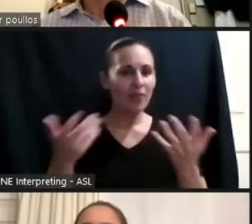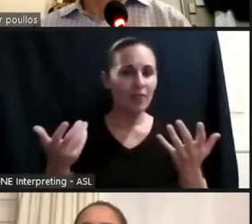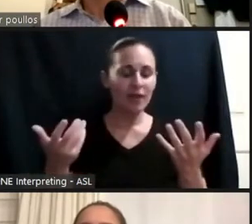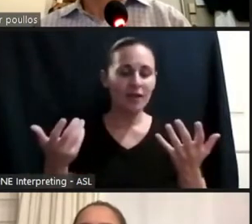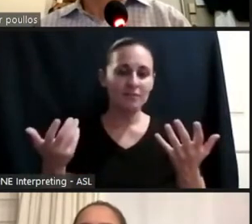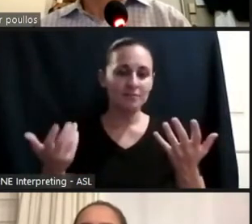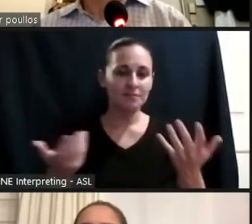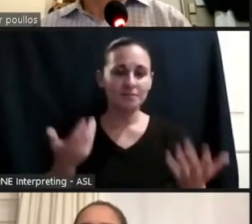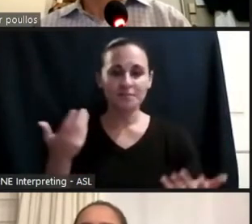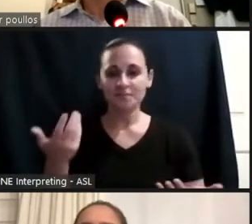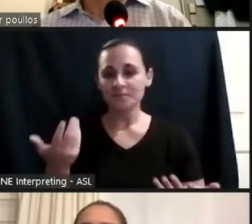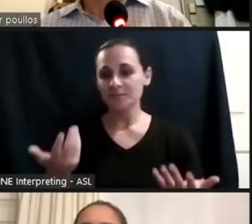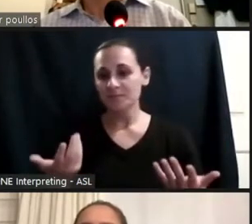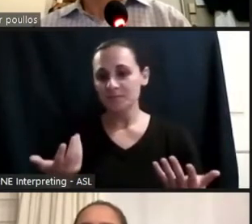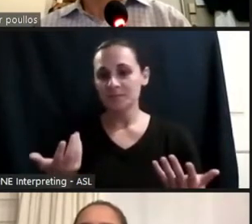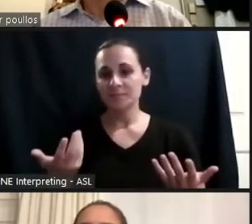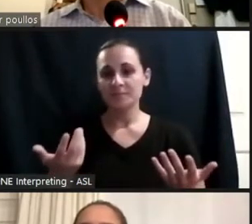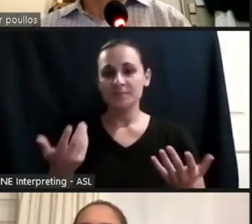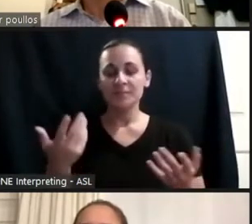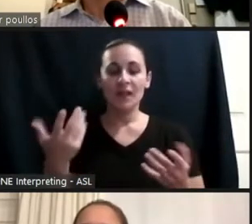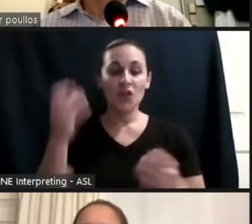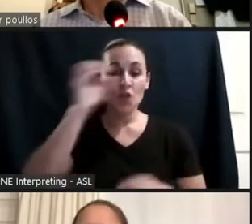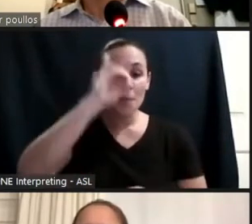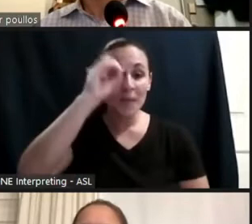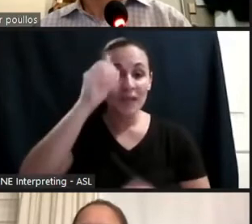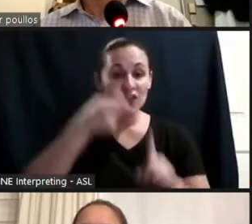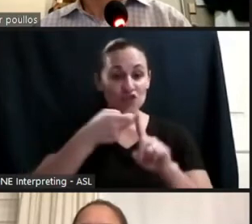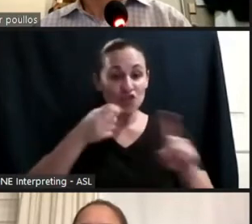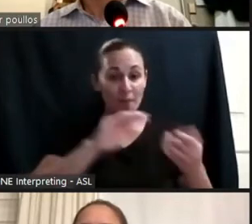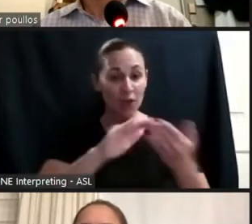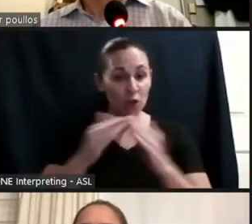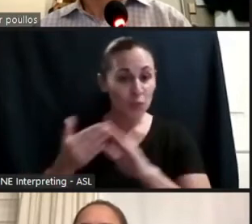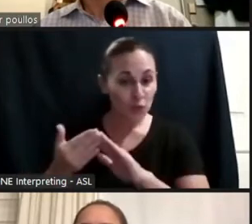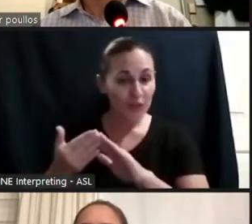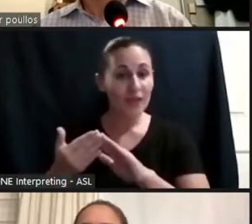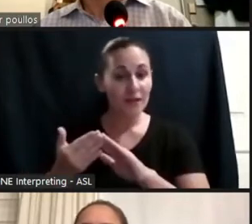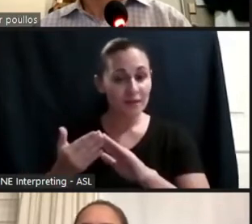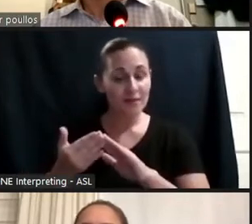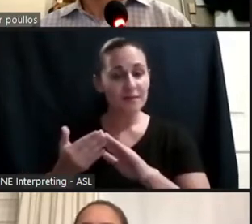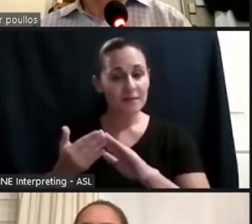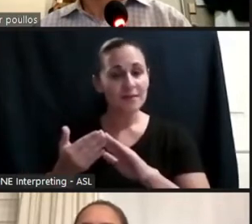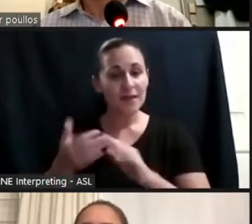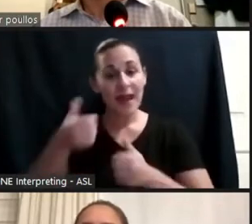the input of the community and also each individual's preference